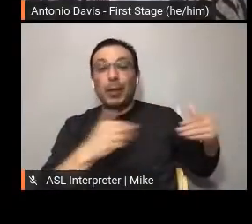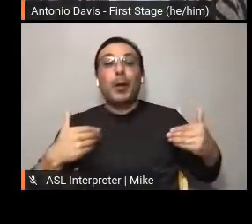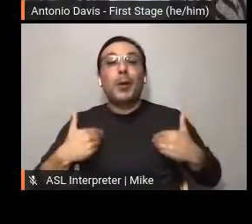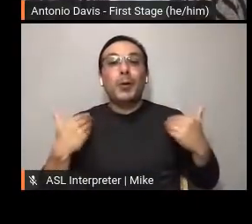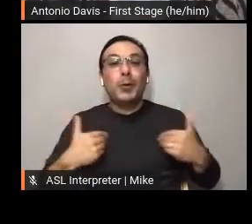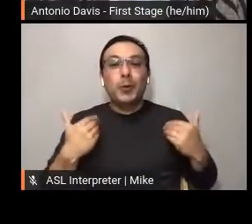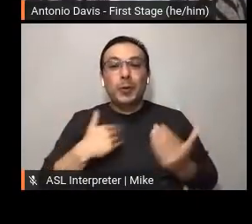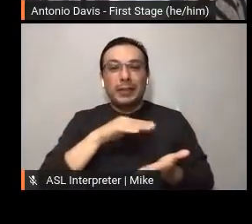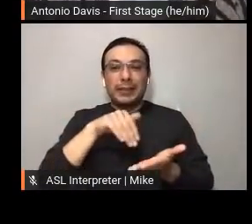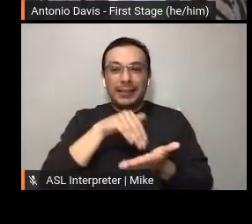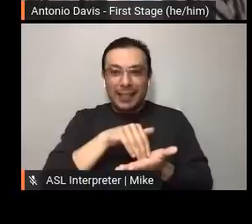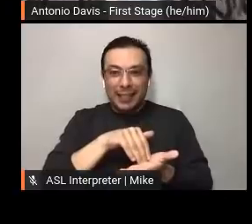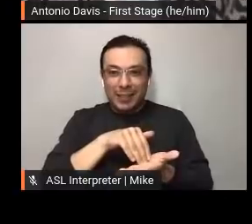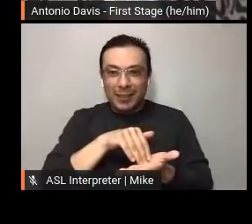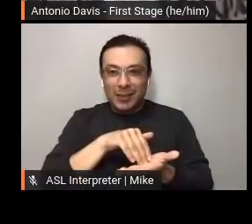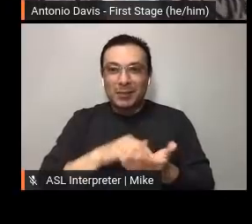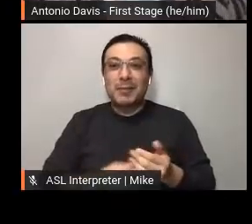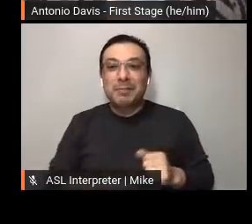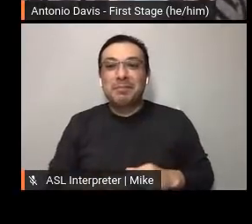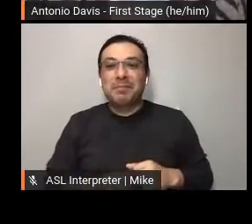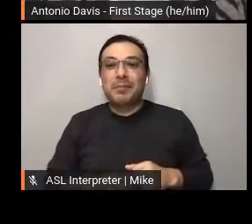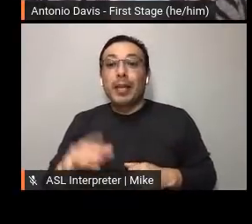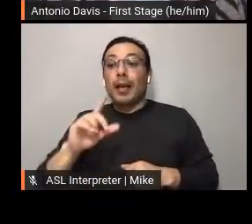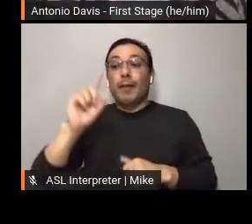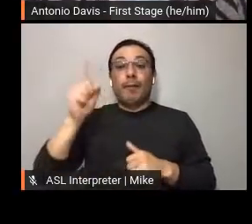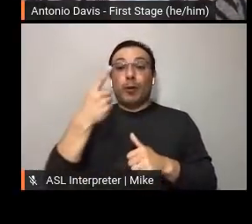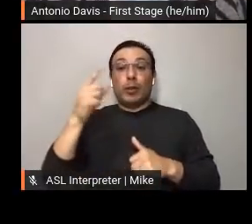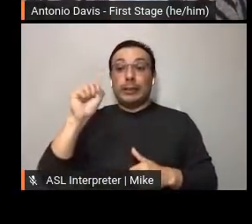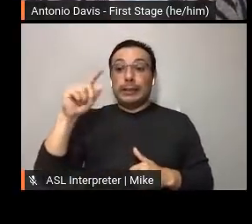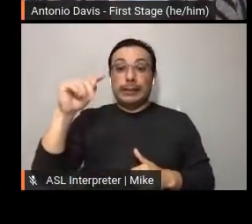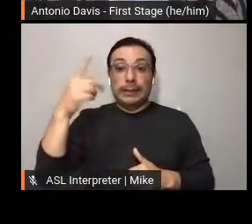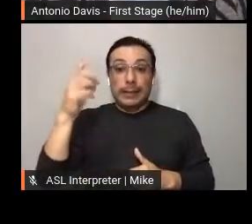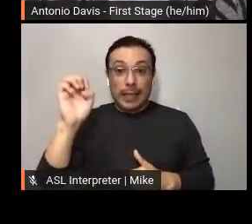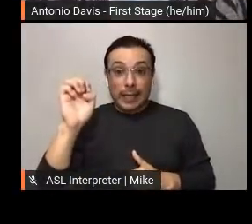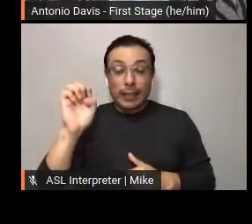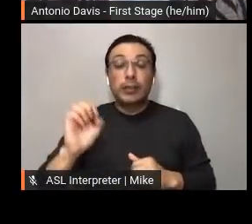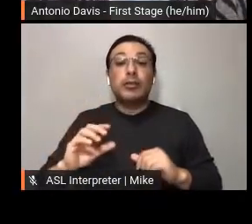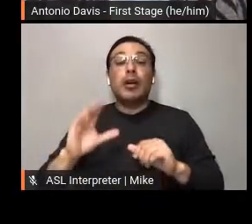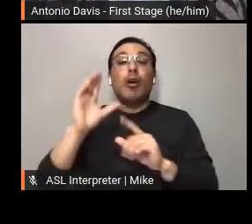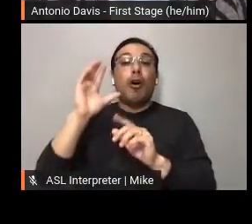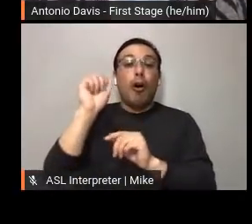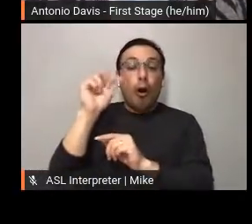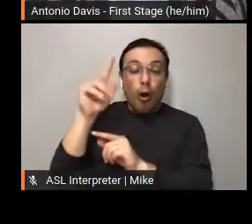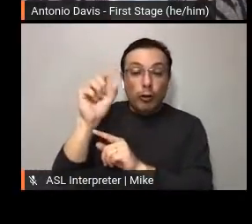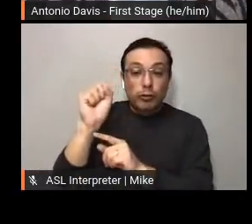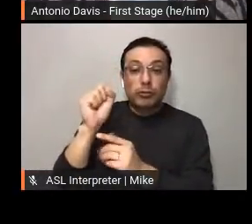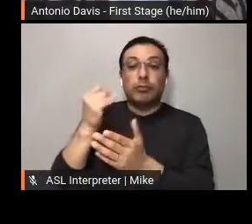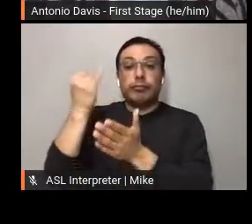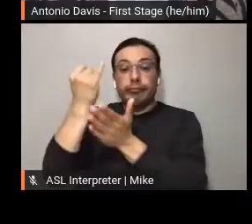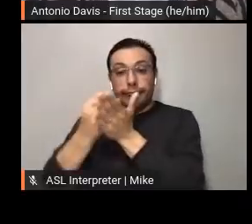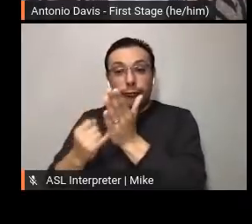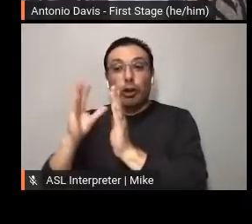First Stage is an arts and culture teaching institution made up of three pillars: